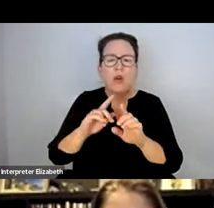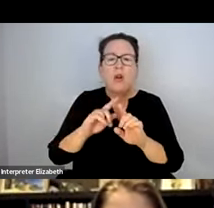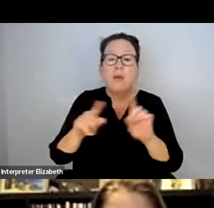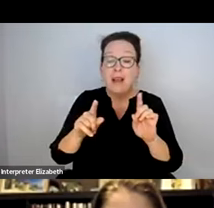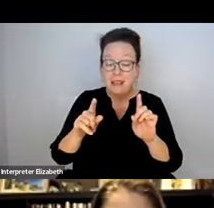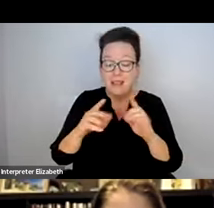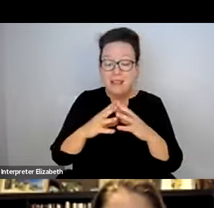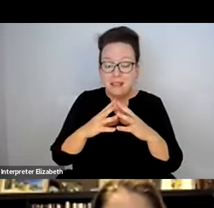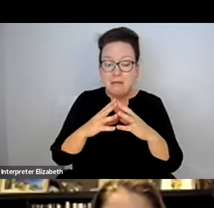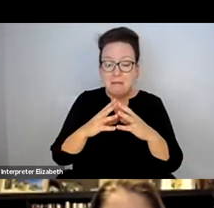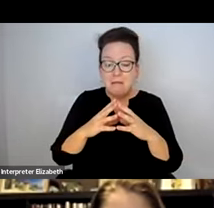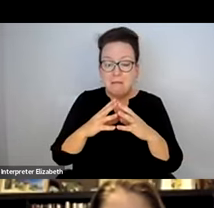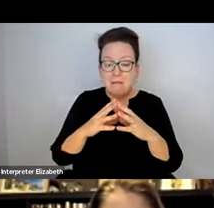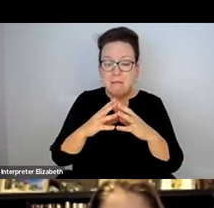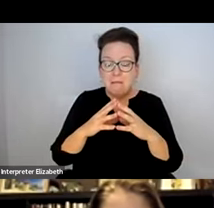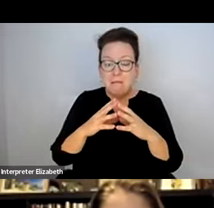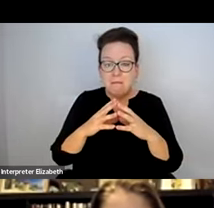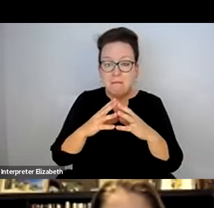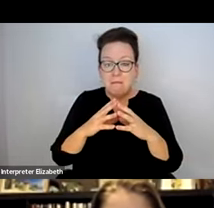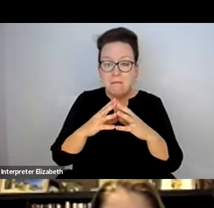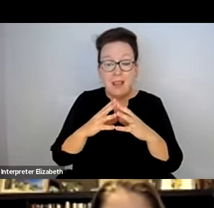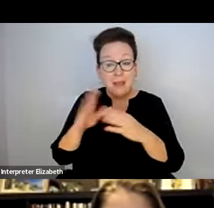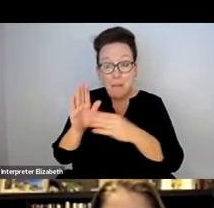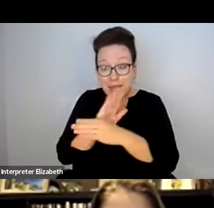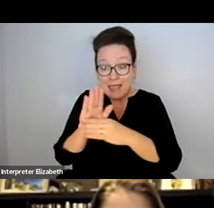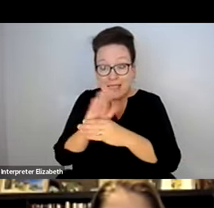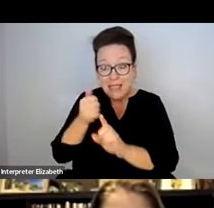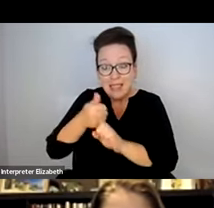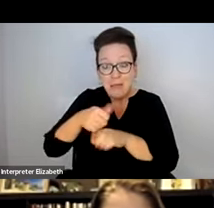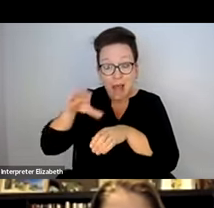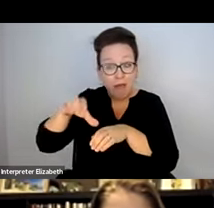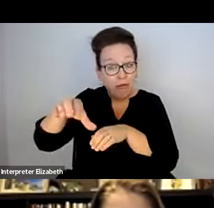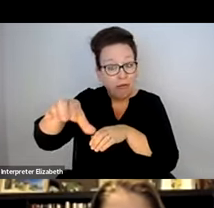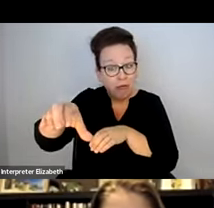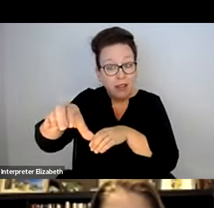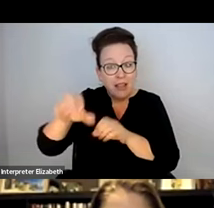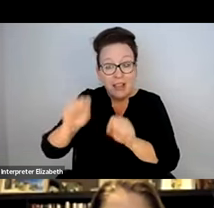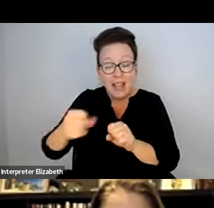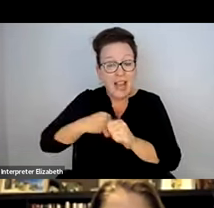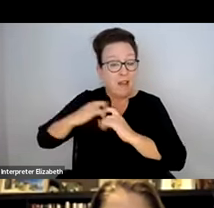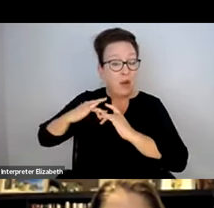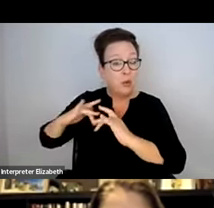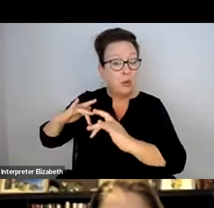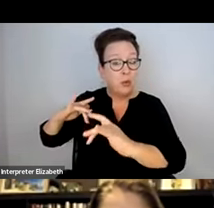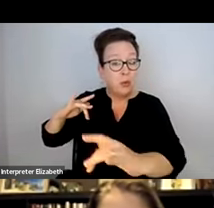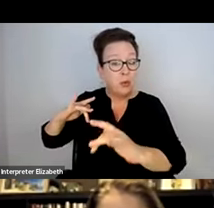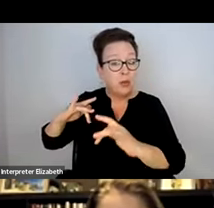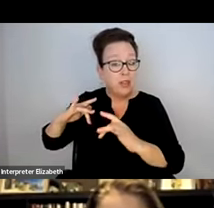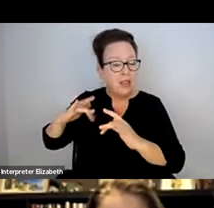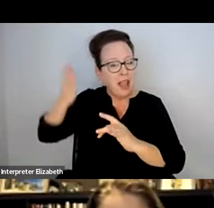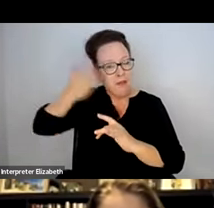ALONG THE SAME ROUTES.